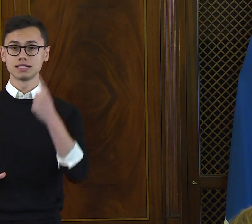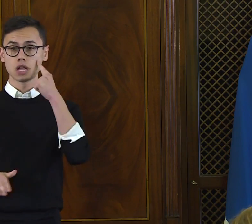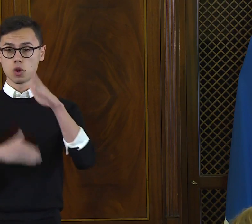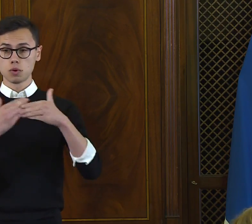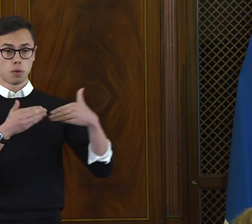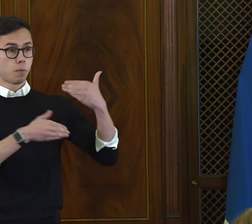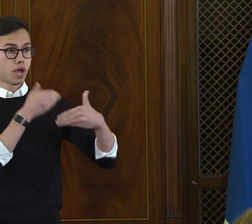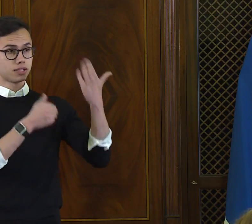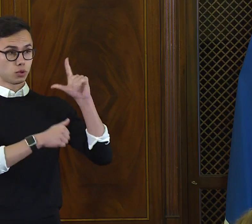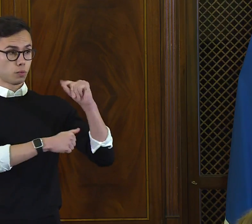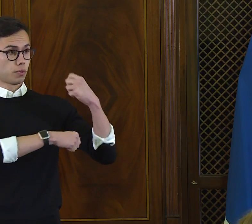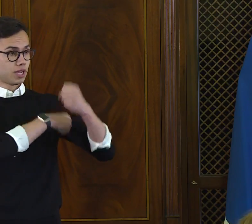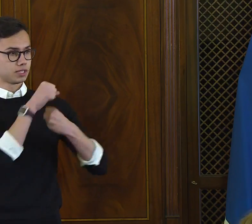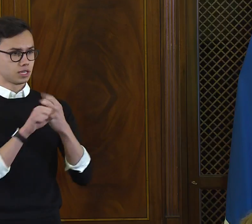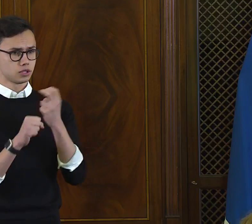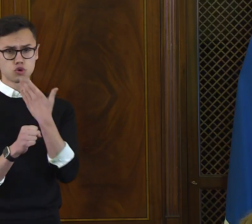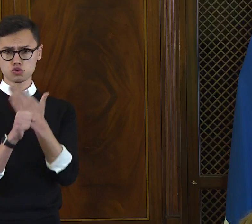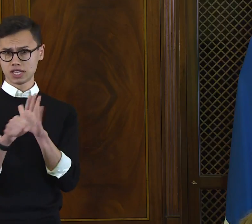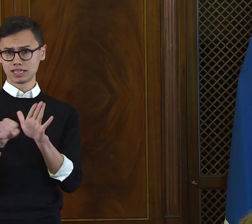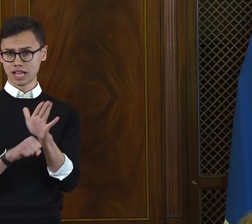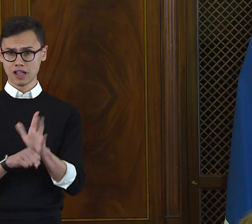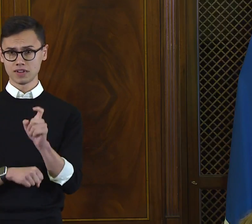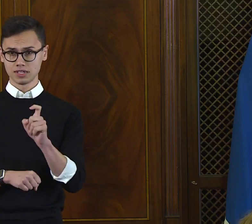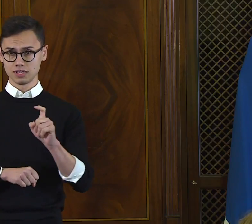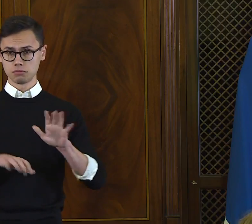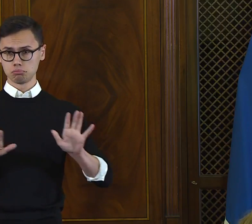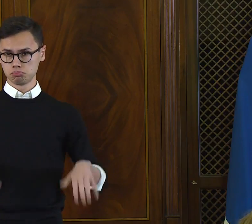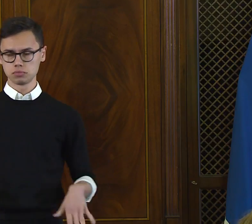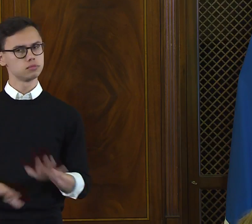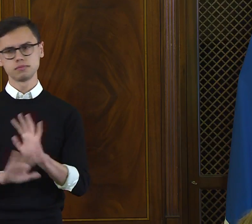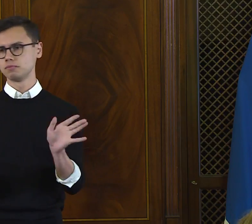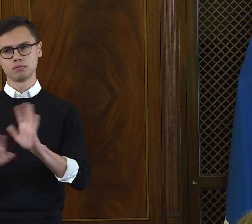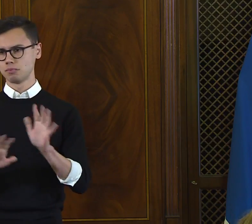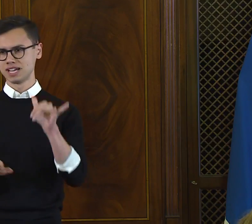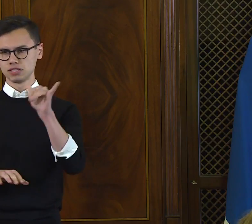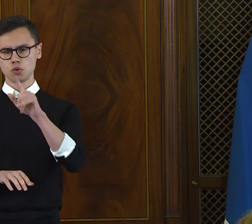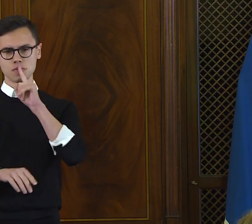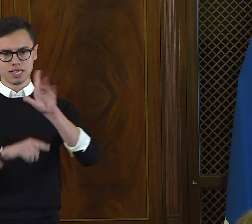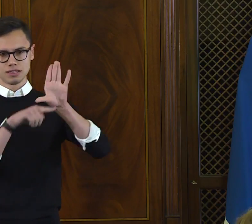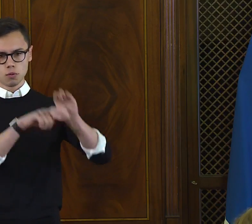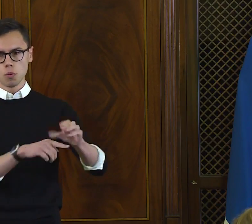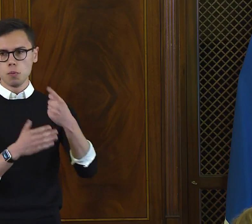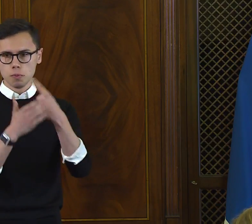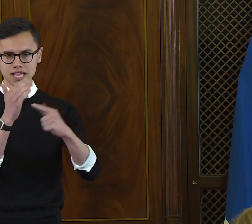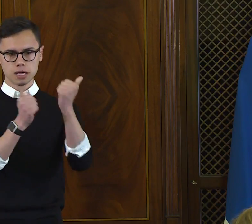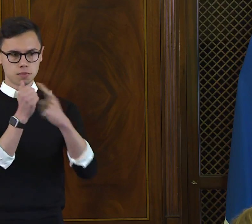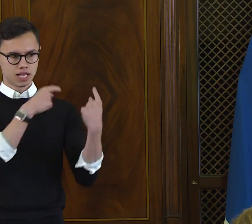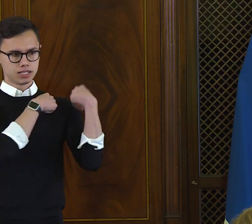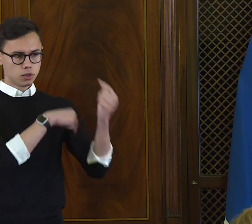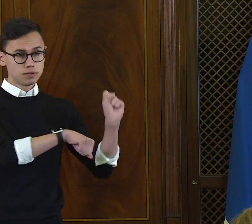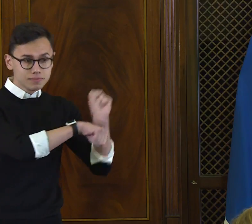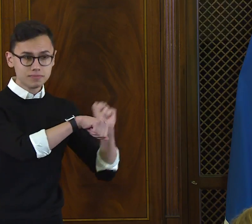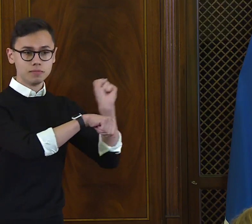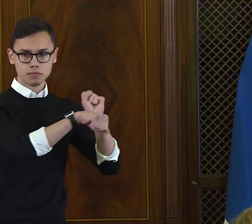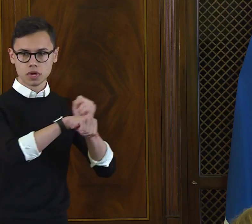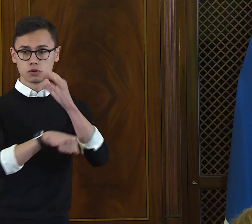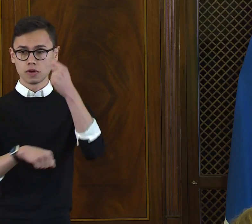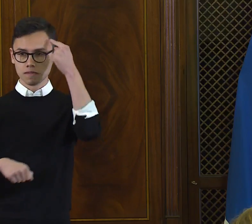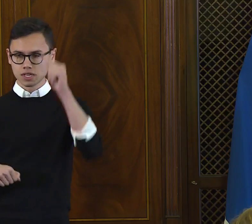To rest on our laurels and take all our progress we've made in the last 20 years for granted wouldn't just be a disservice